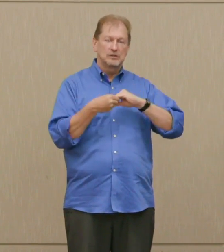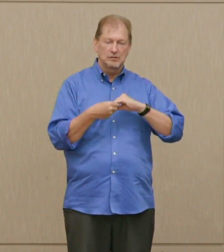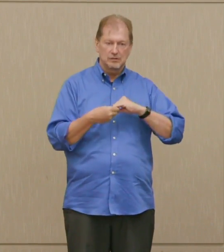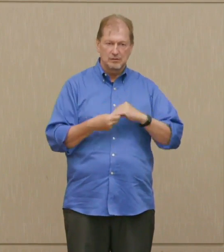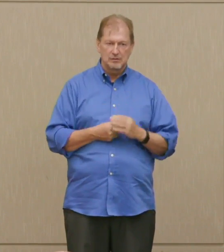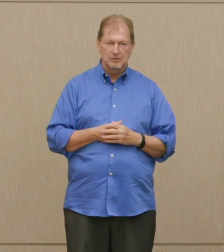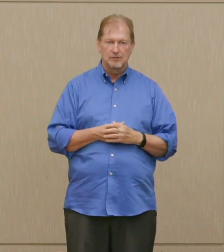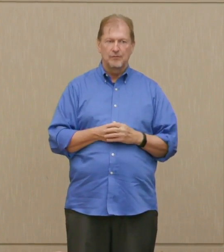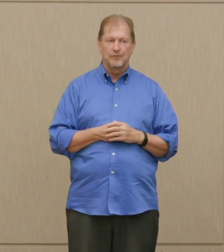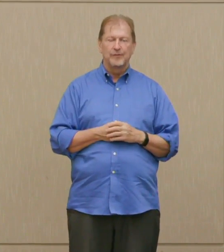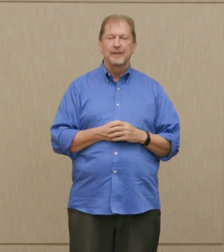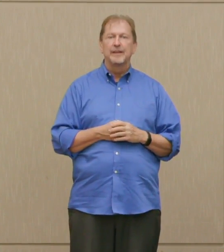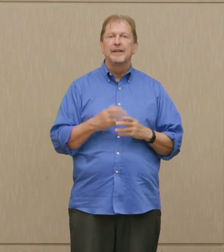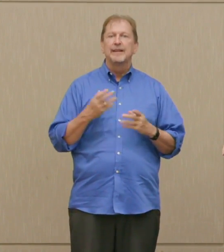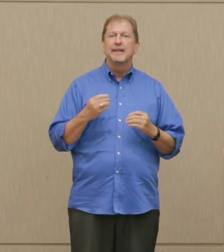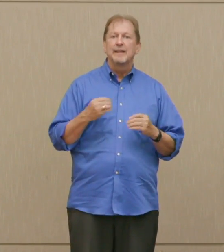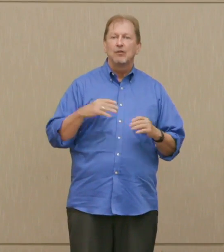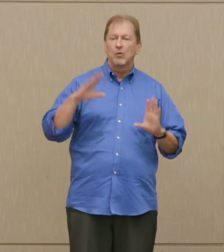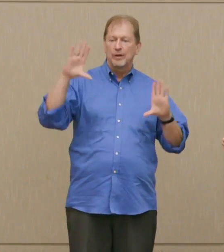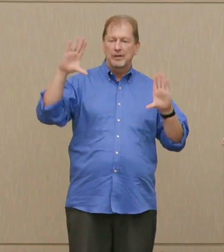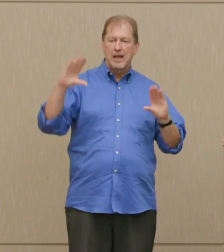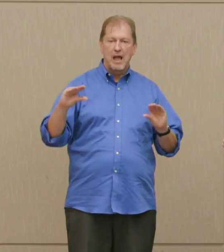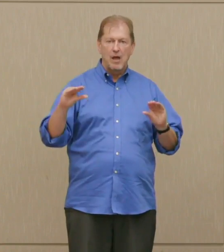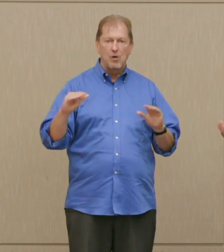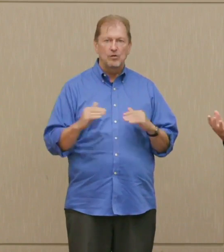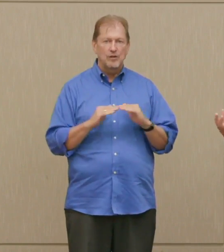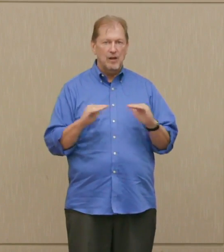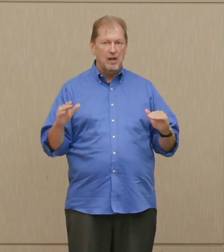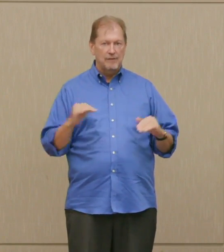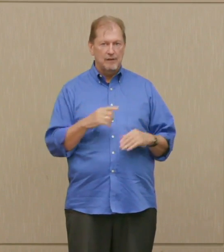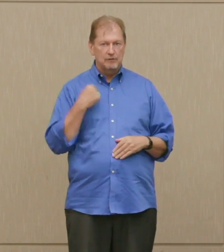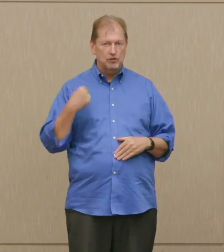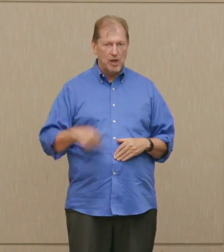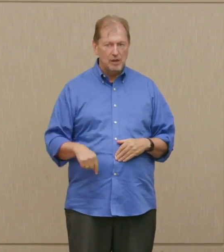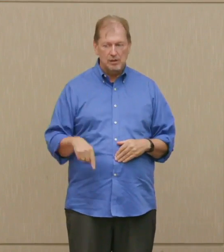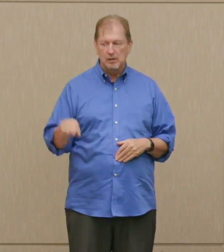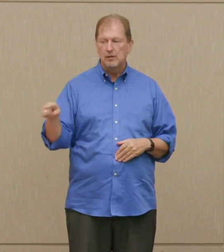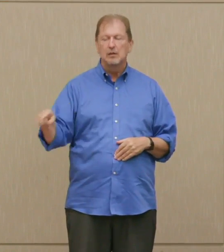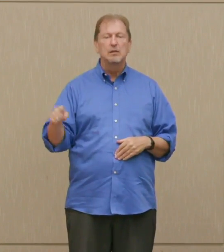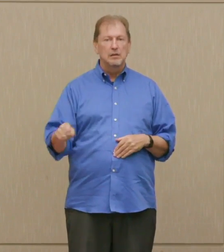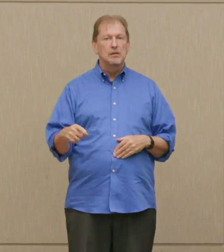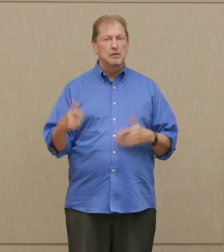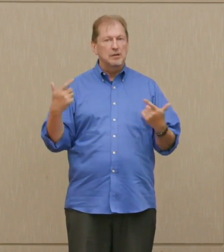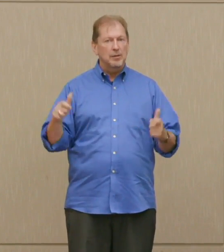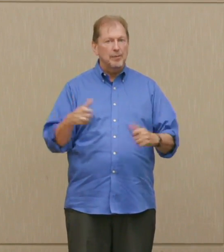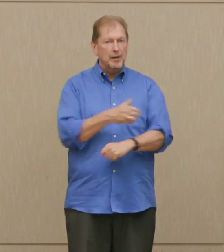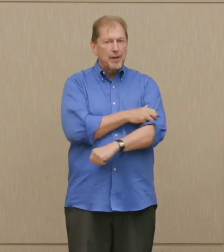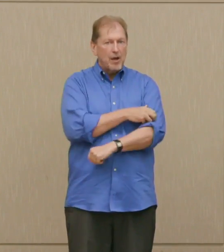If you went down to the level of China, for example, great power, you probably would not